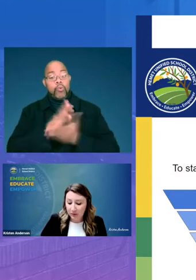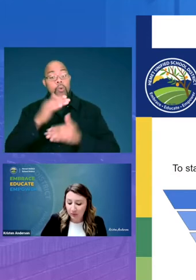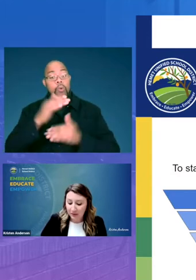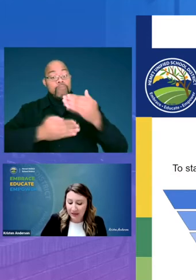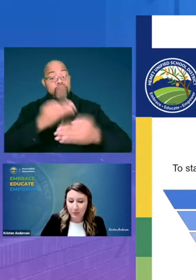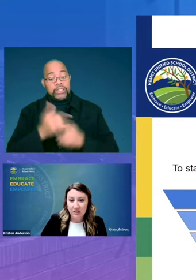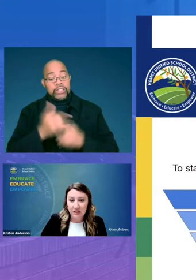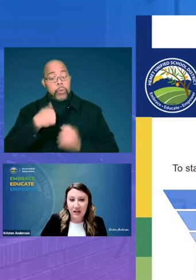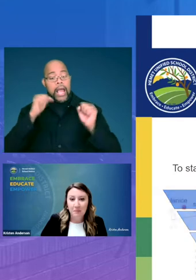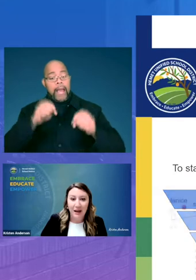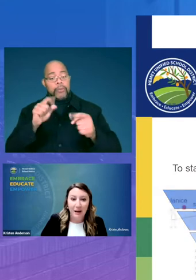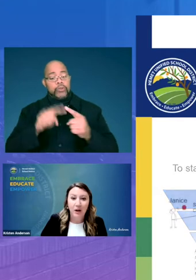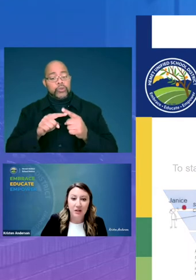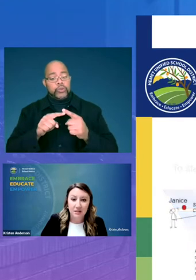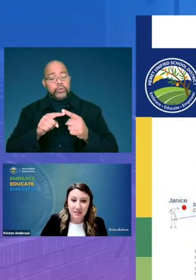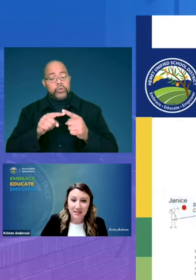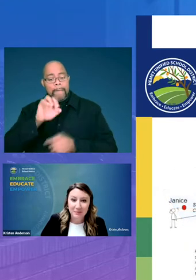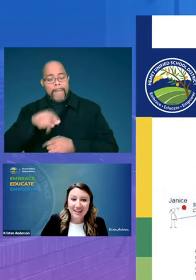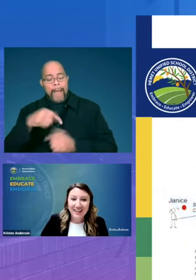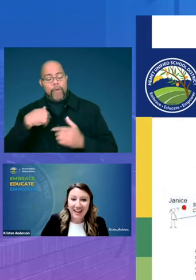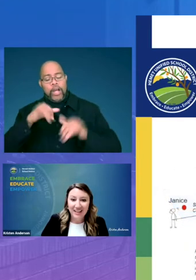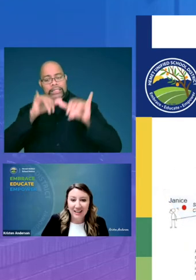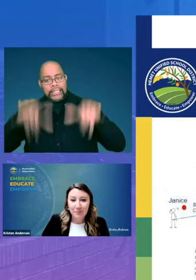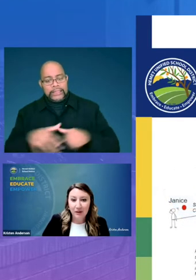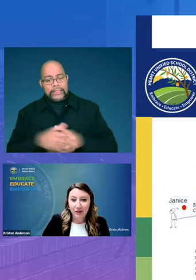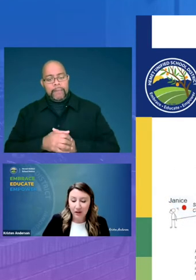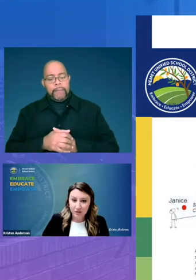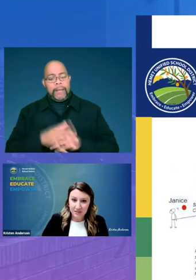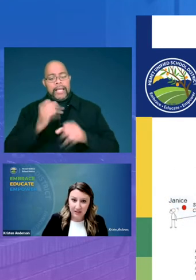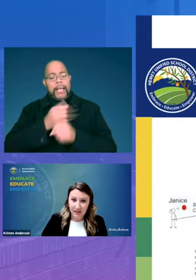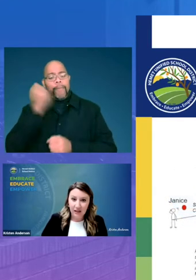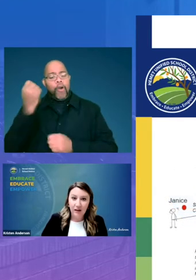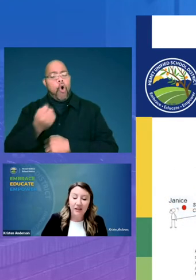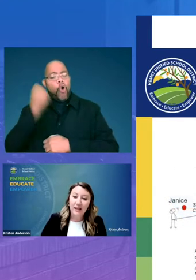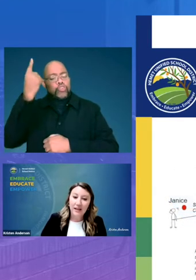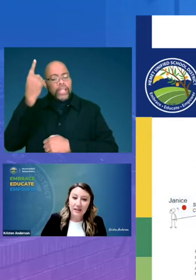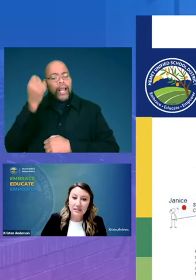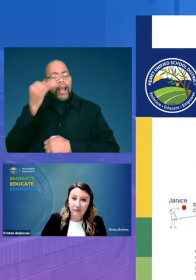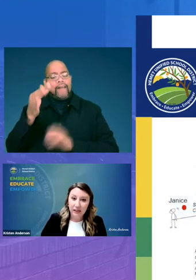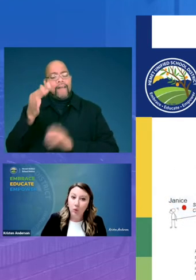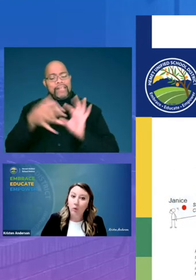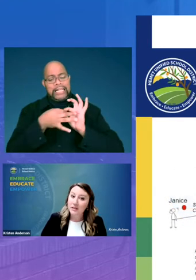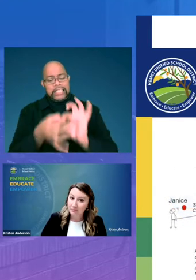we've been able to kind of map our system and get a better understanding of the connectivity or